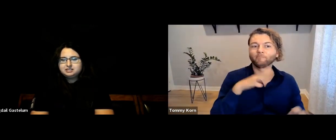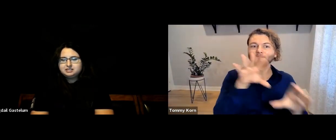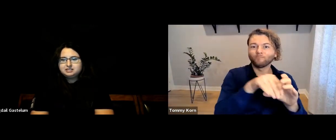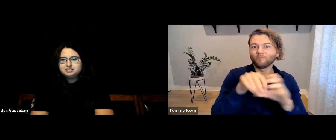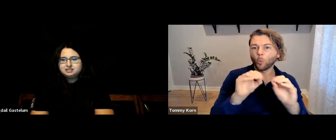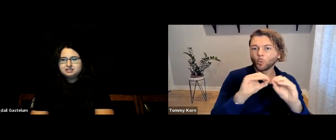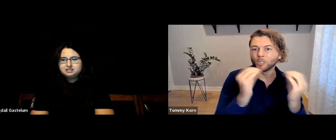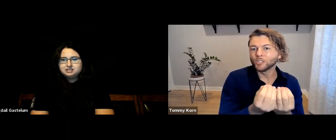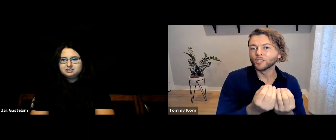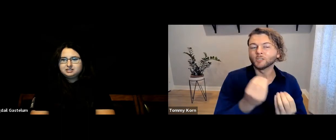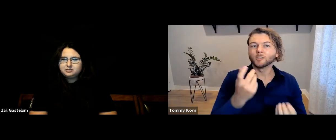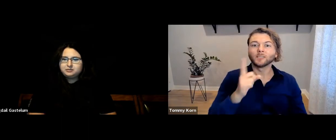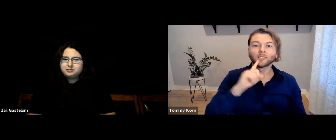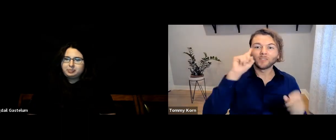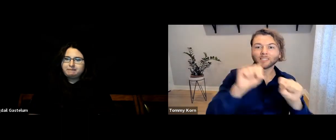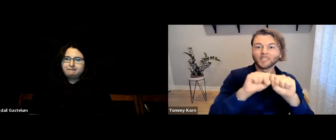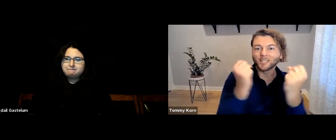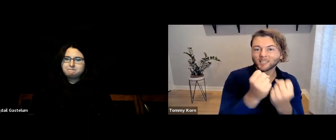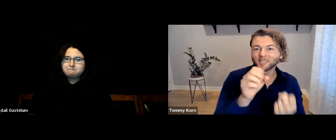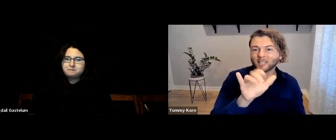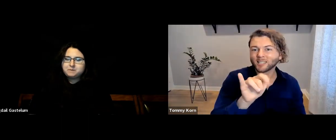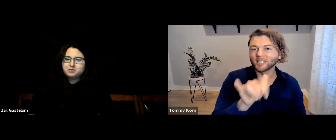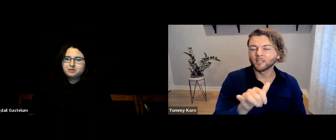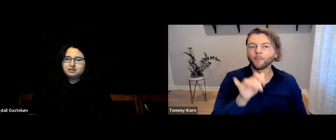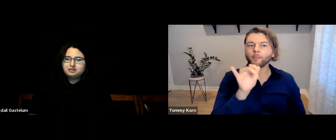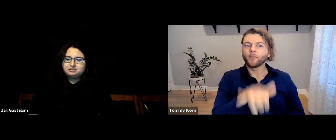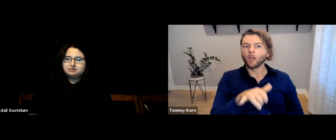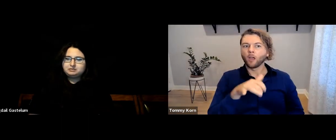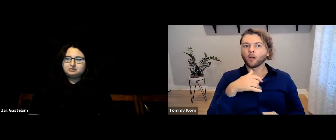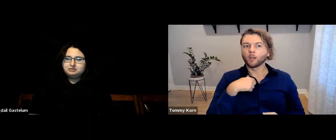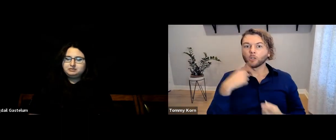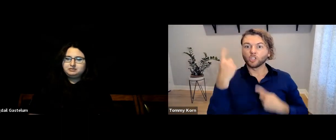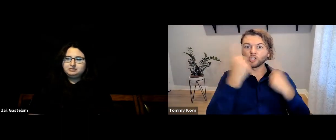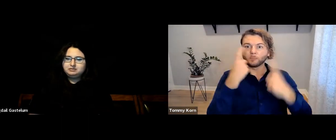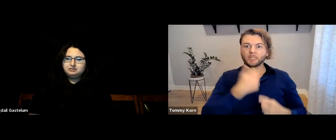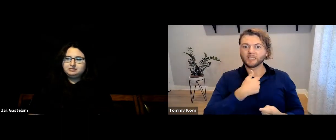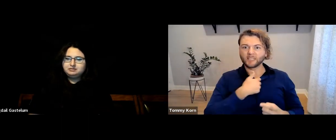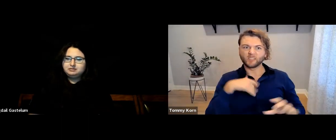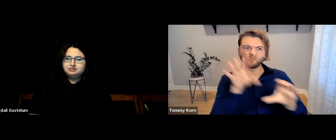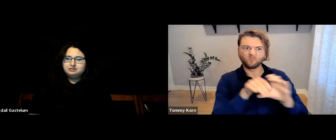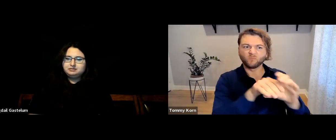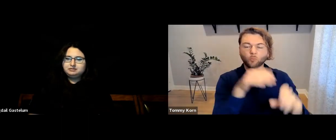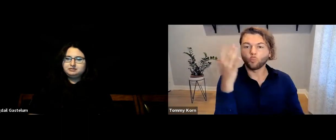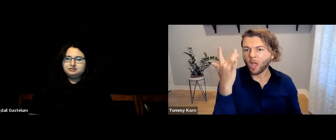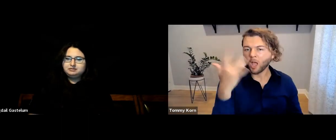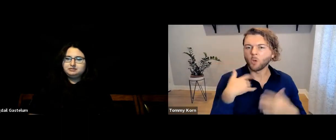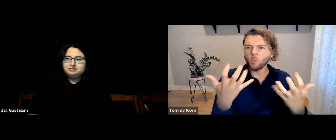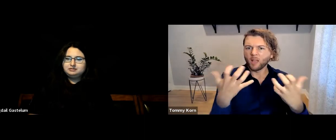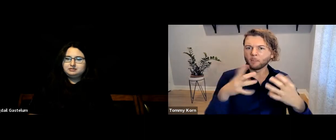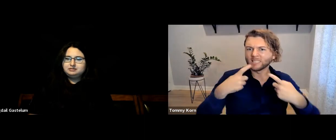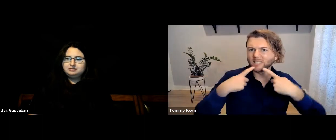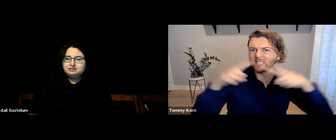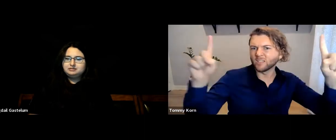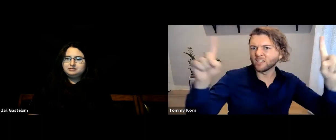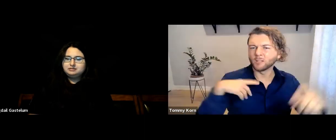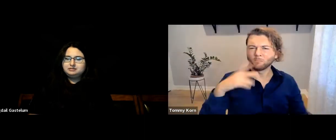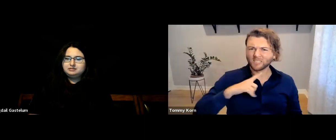and was involved in those organizations and Deaf society. I think I participated so much so that I could be successful,